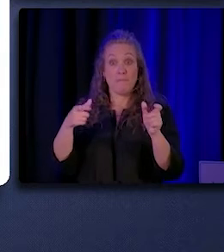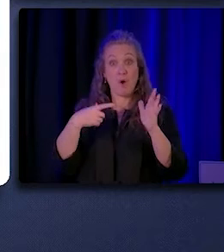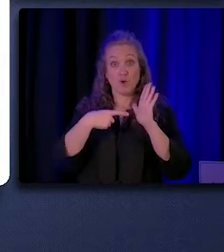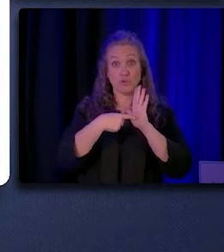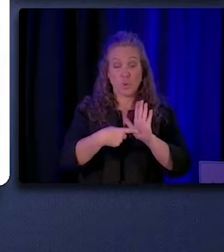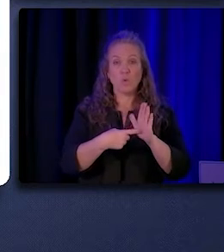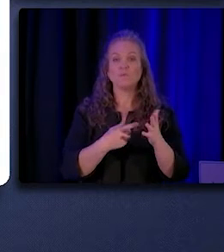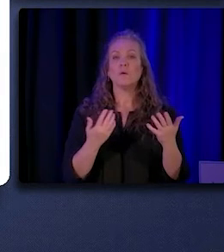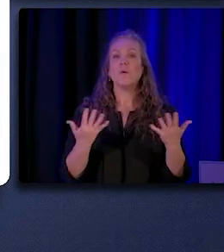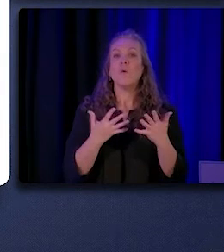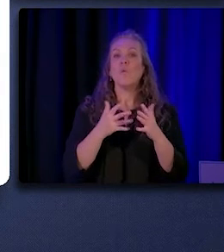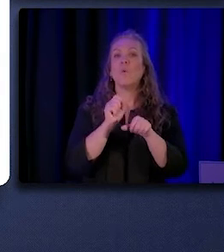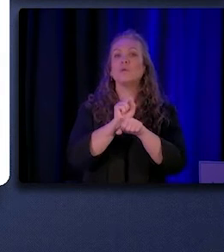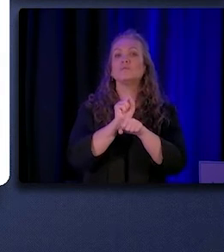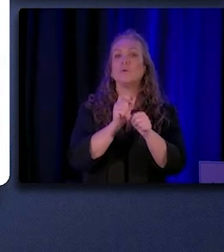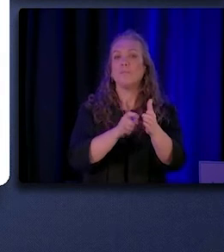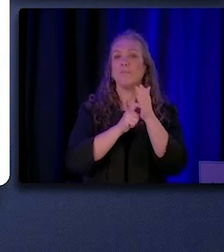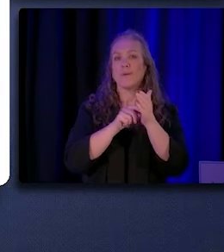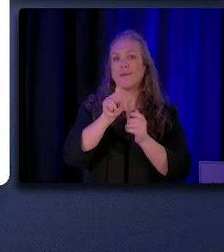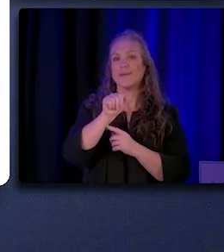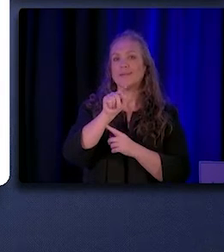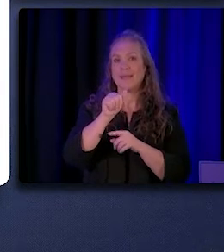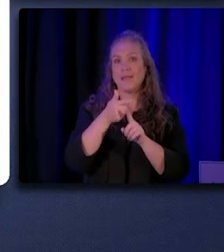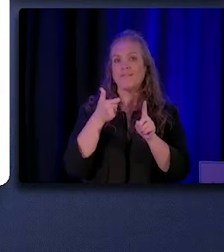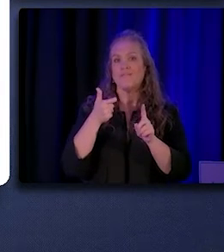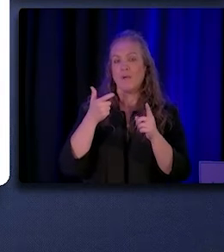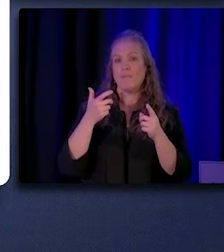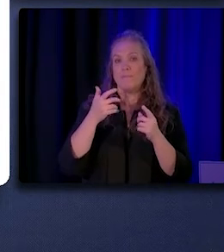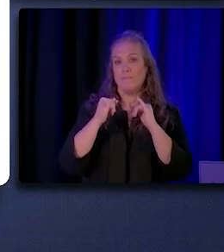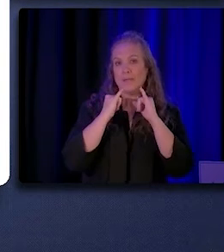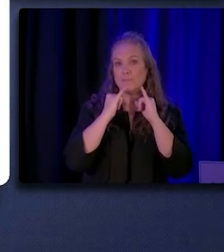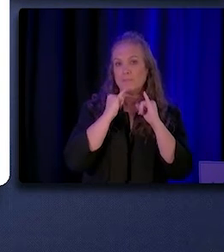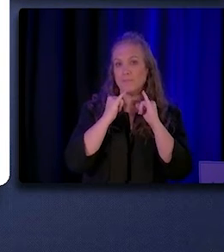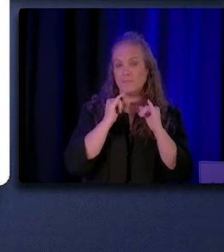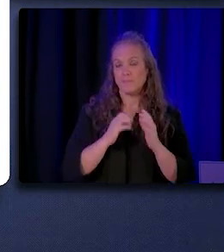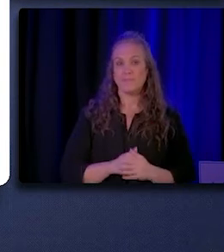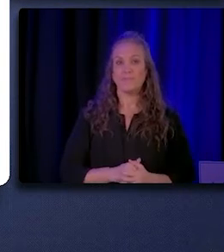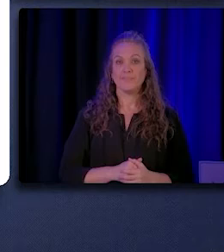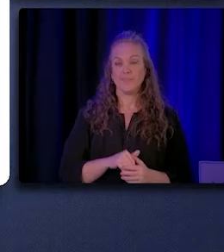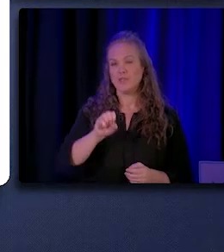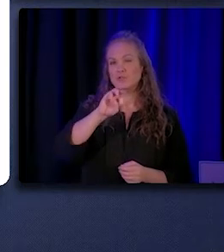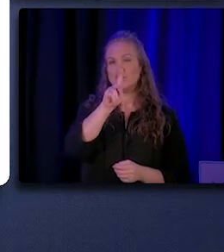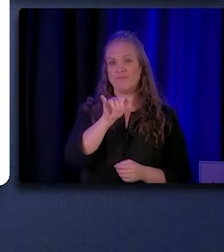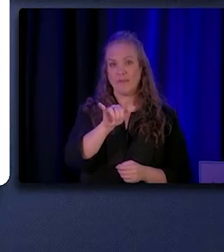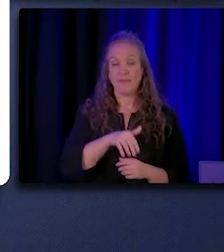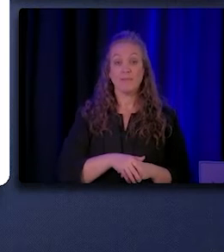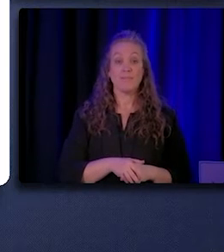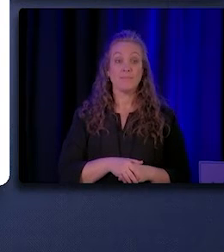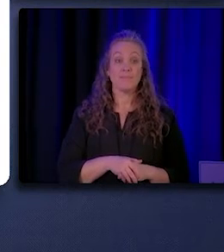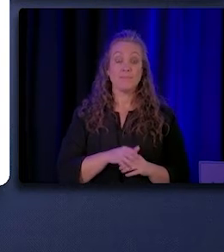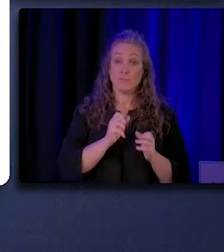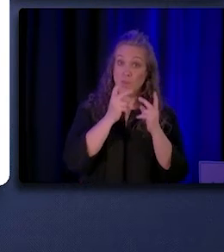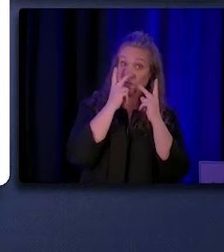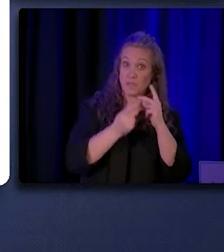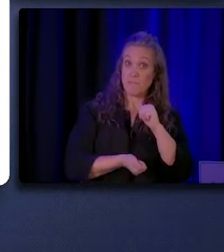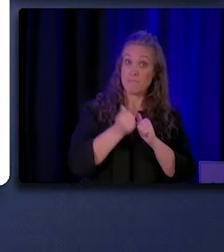as reported from the health employer survey. And as you can see, the job requirement most often reported